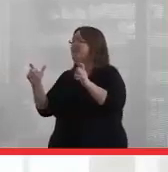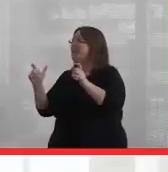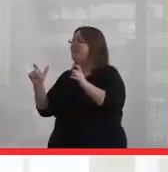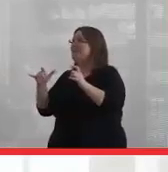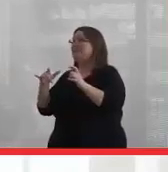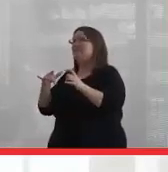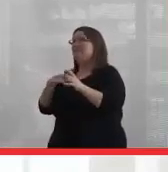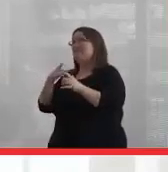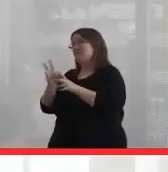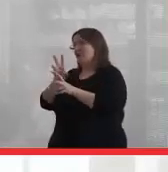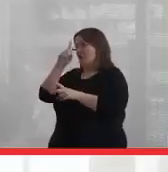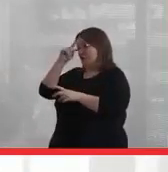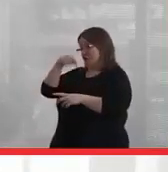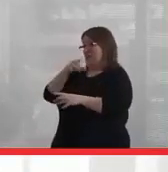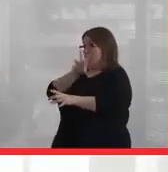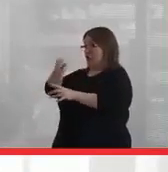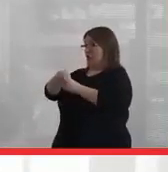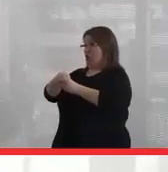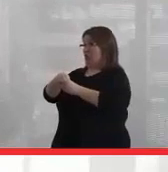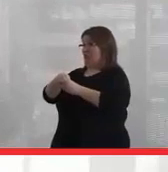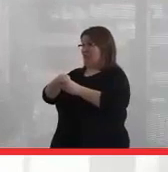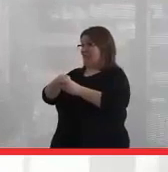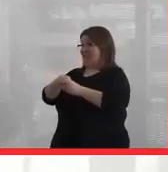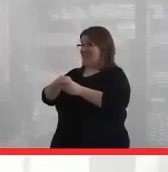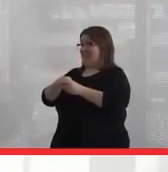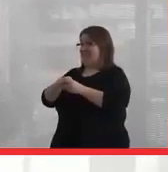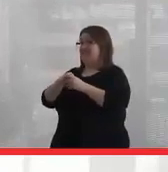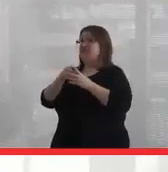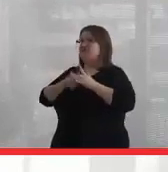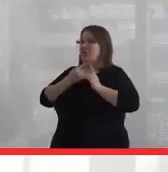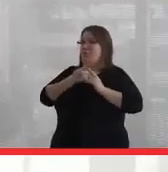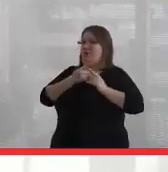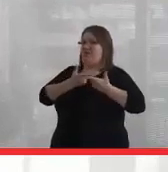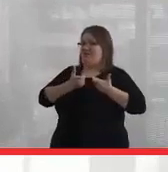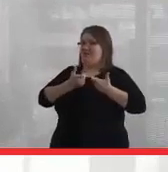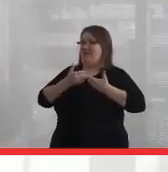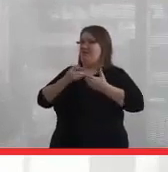And inclusion, for me when I started the research-- but as I did the interviews, what became more apparent, what